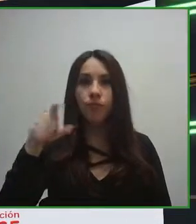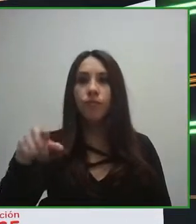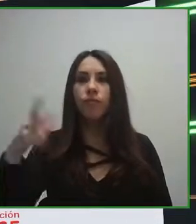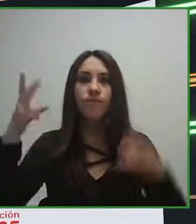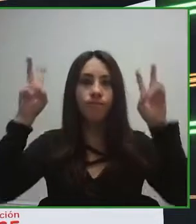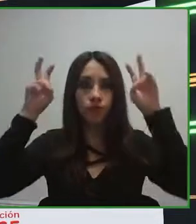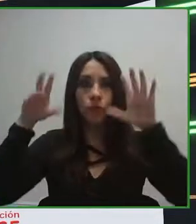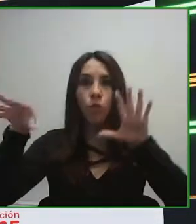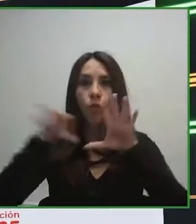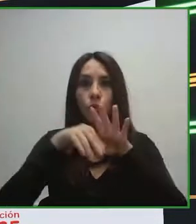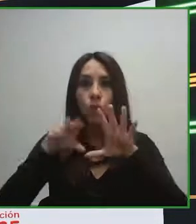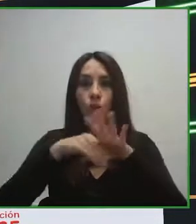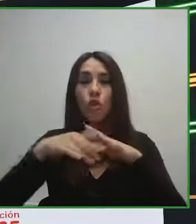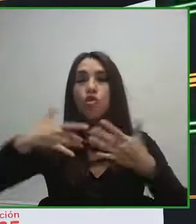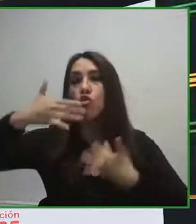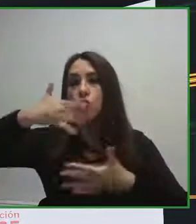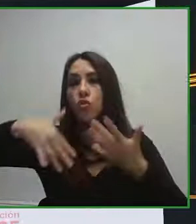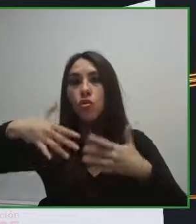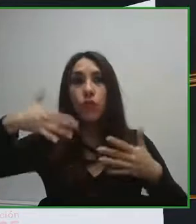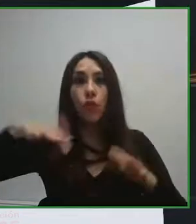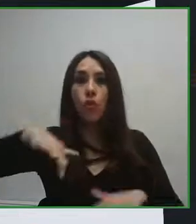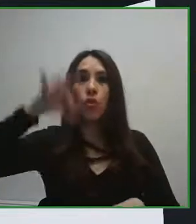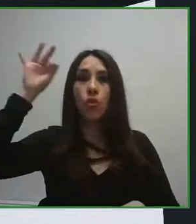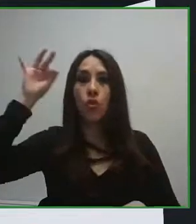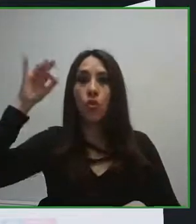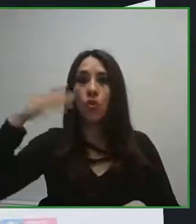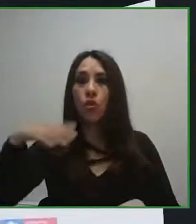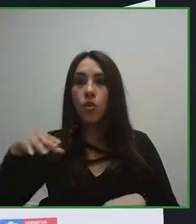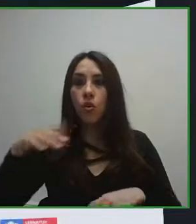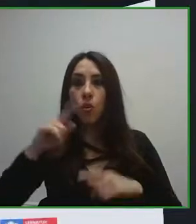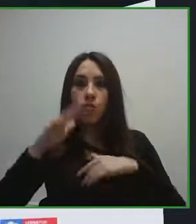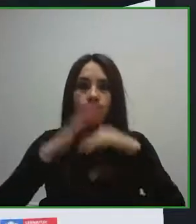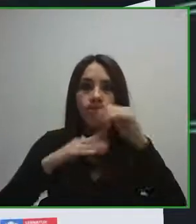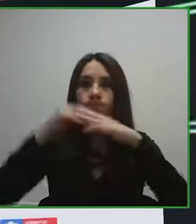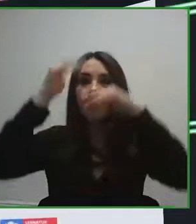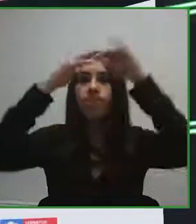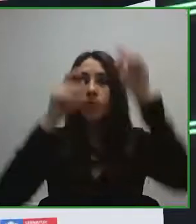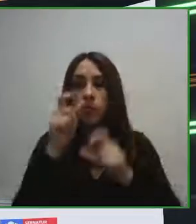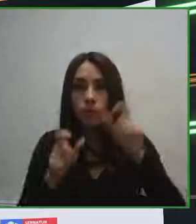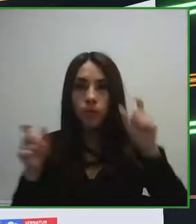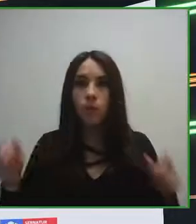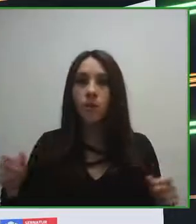of different actors favours the replication of these good practices for inclusion of people